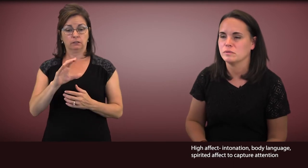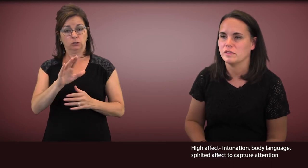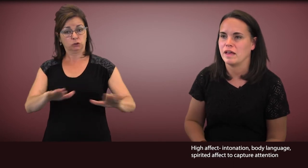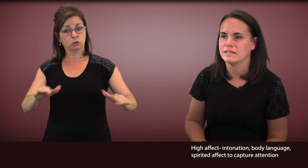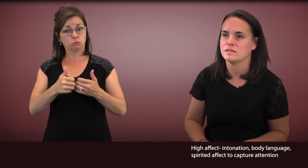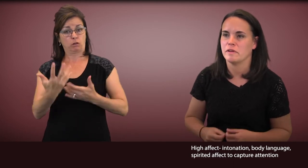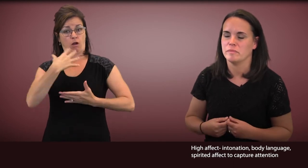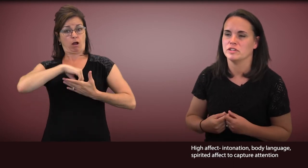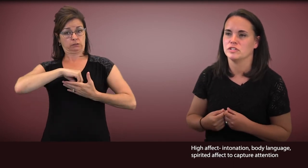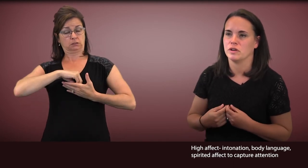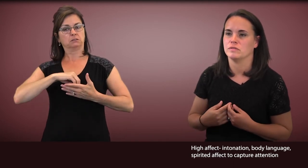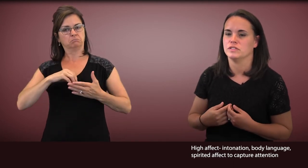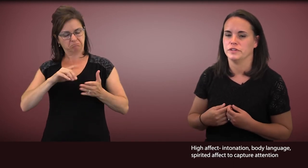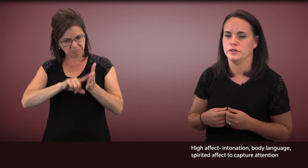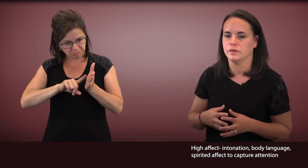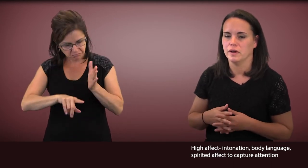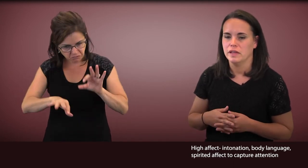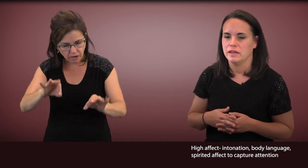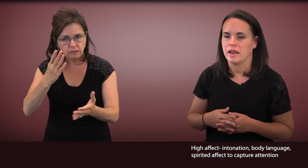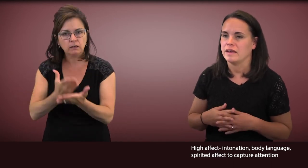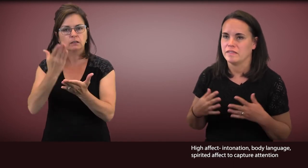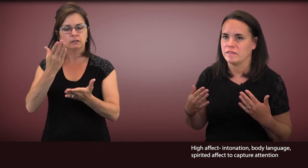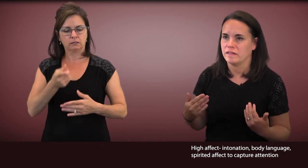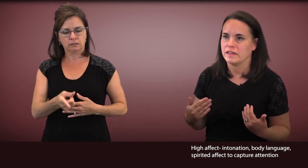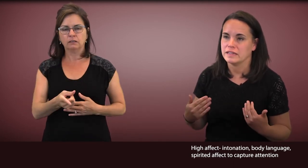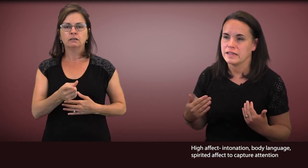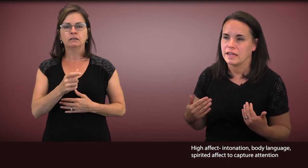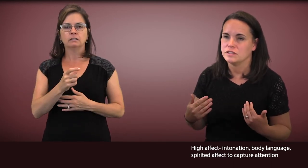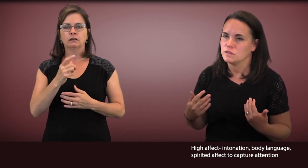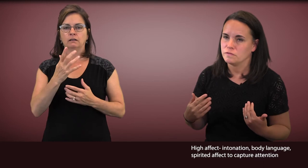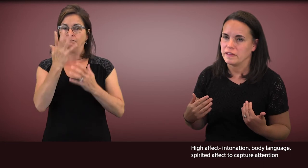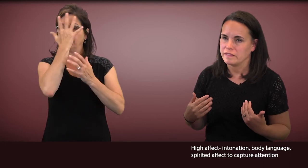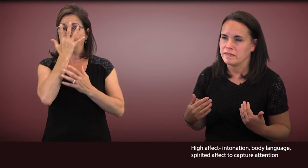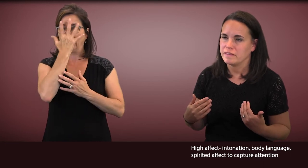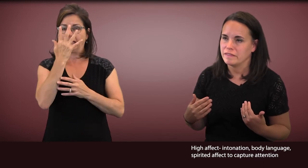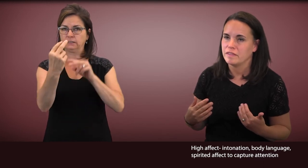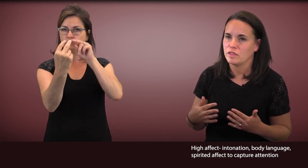Children with autism have been shown to not necessarily attend to faces